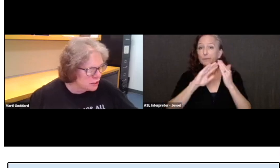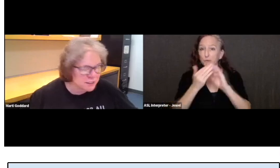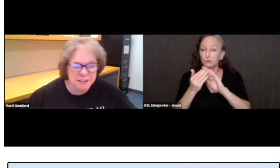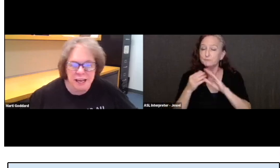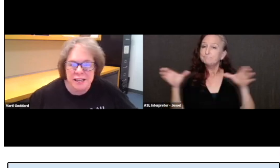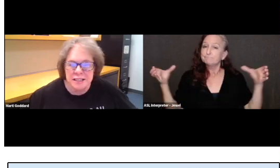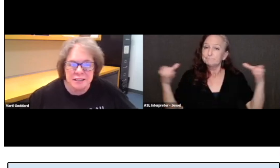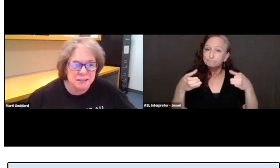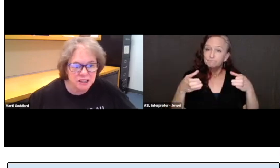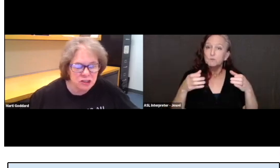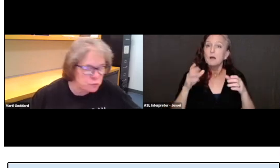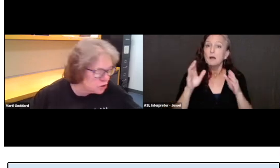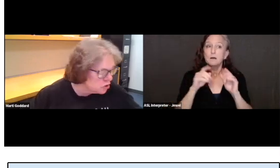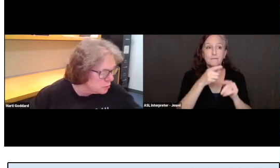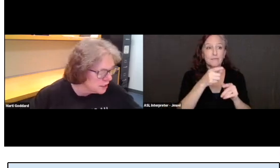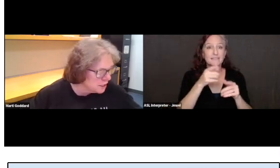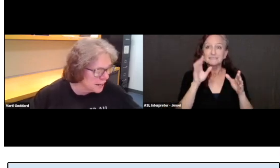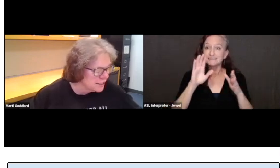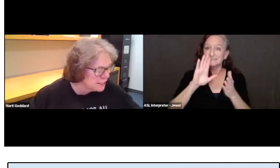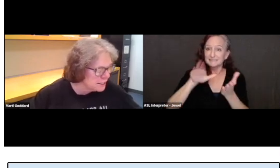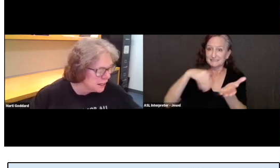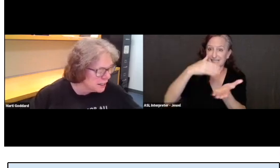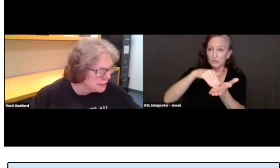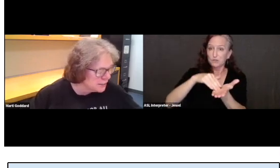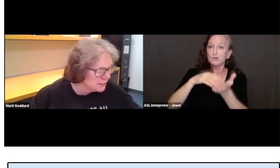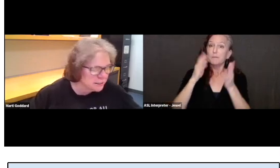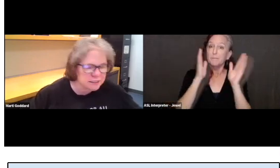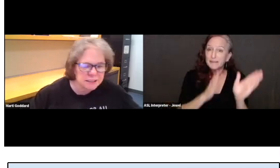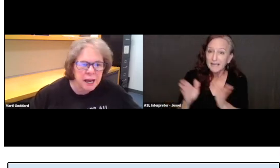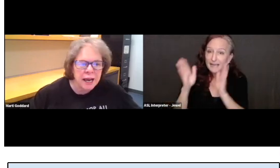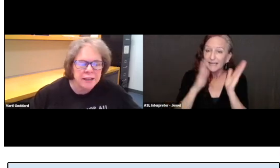and design this center which opened in 1996.